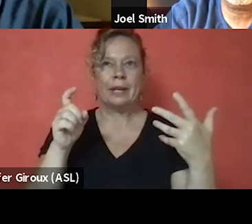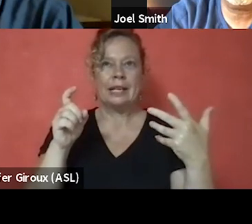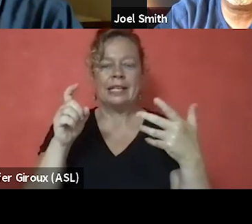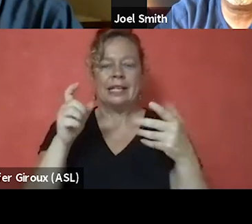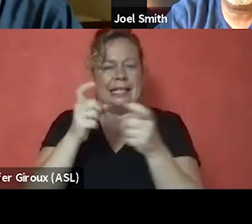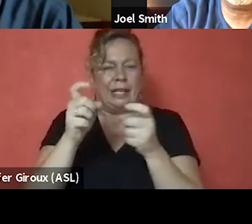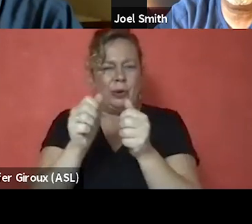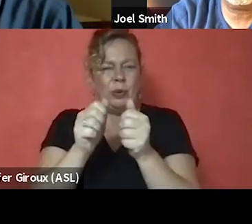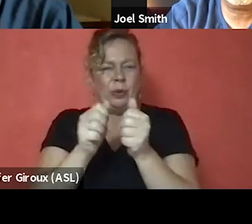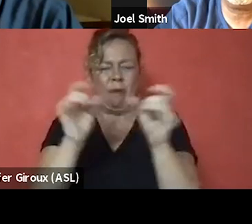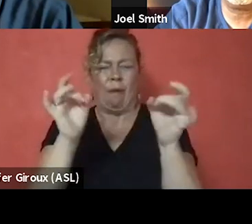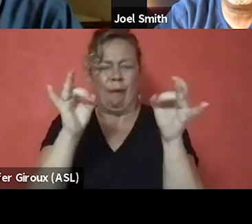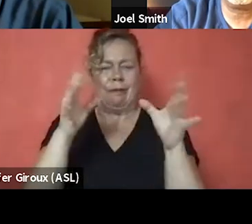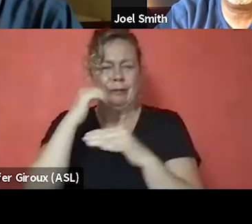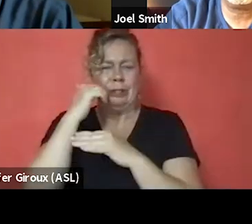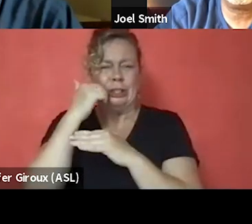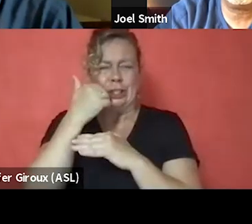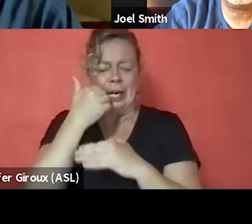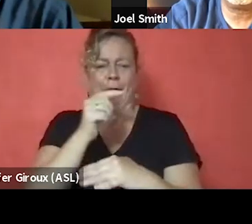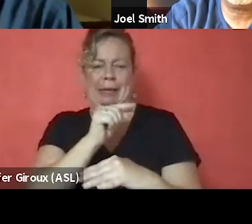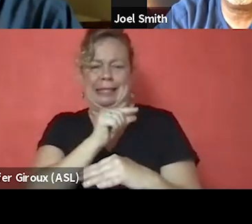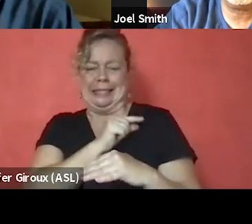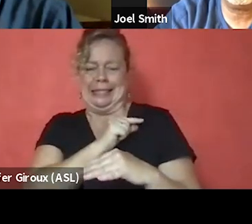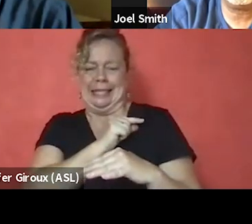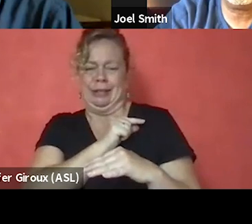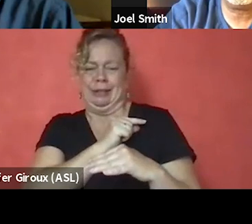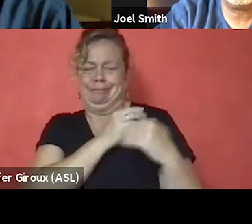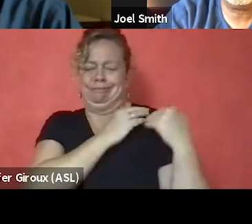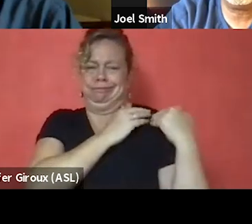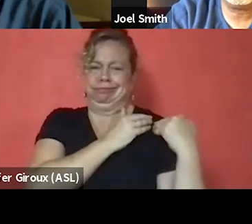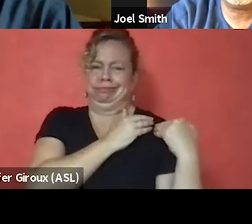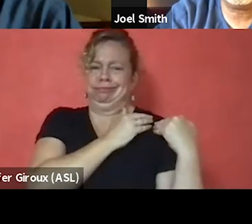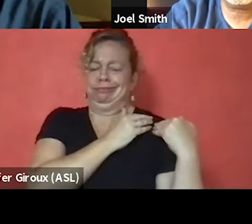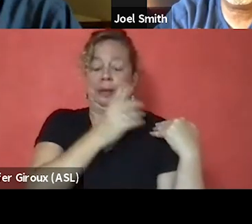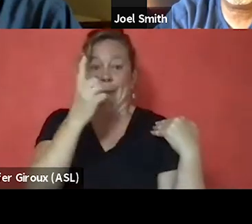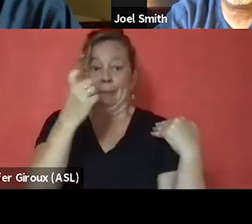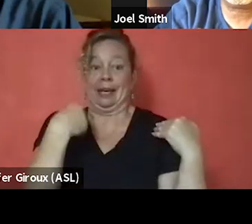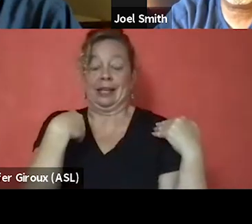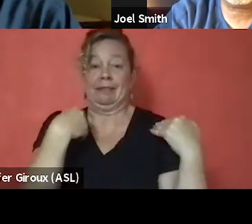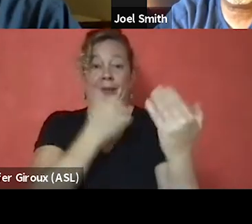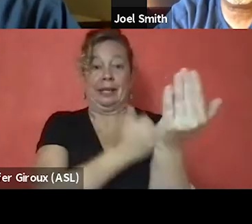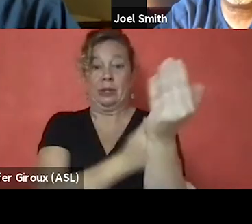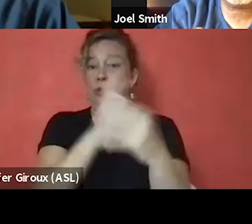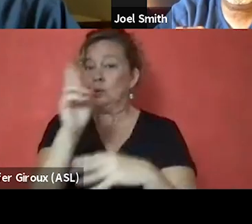that I carried. And it was because of my substance use that I had done a lot of bad things